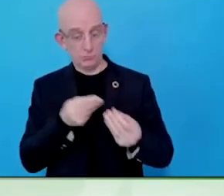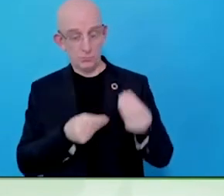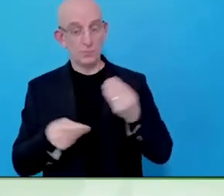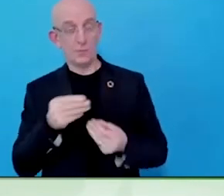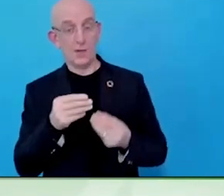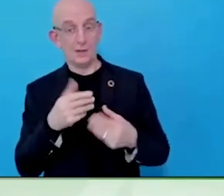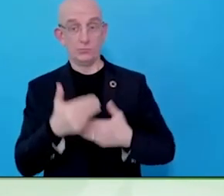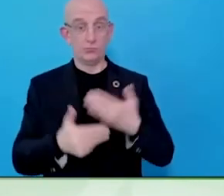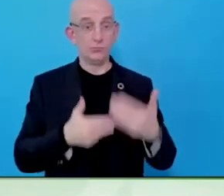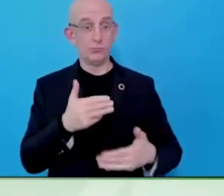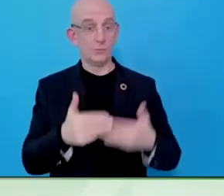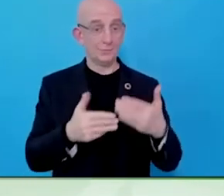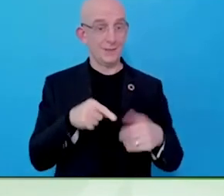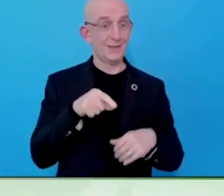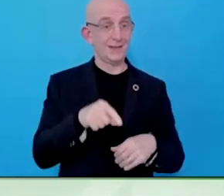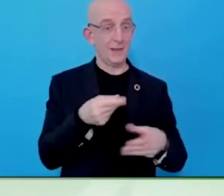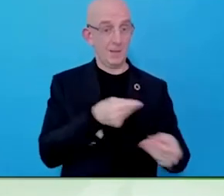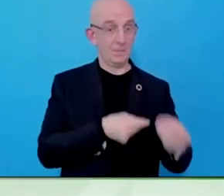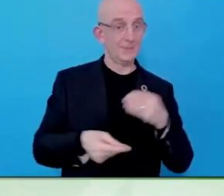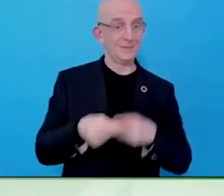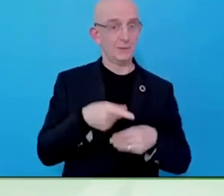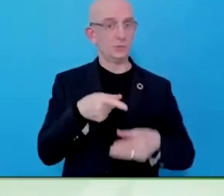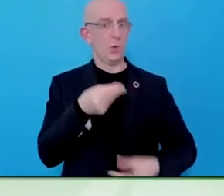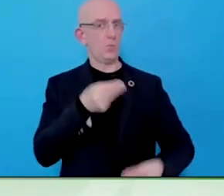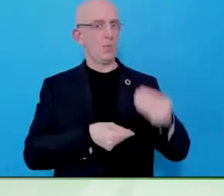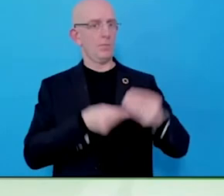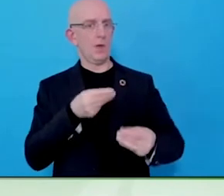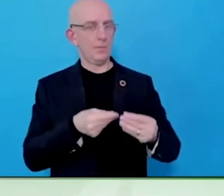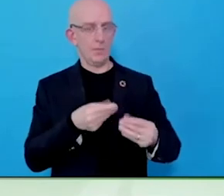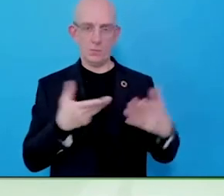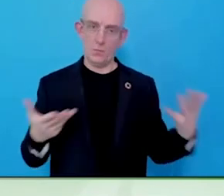get more disabled people into work by blaming the employer. It is always the employer that's a problem.